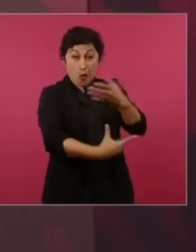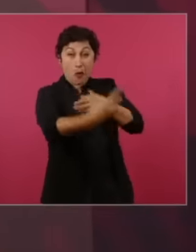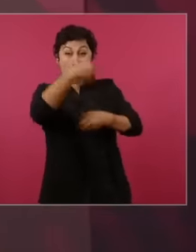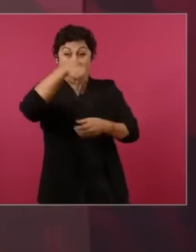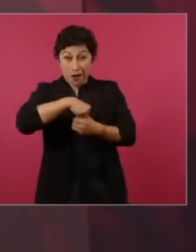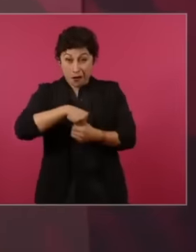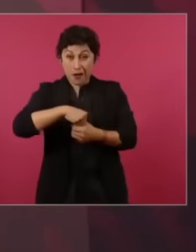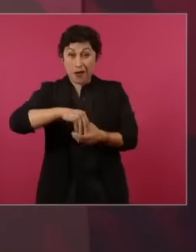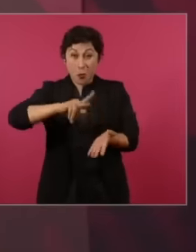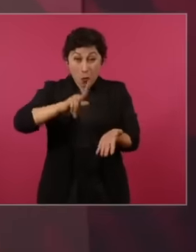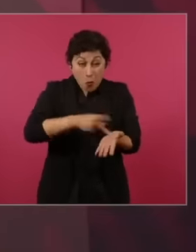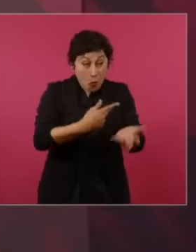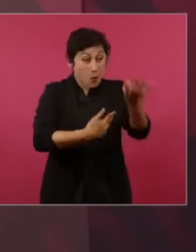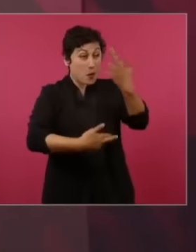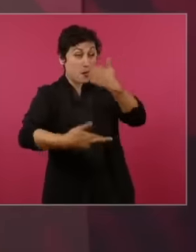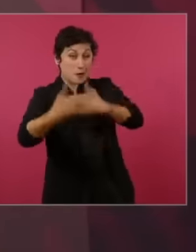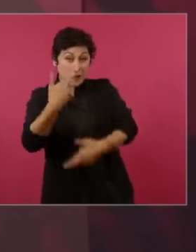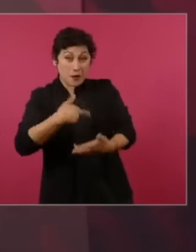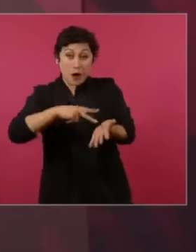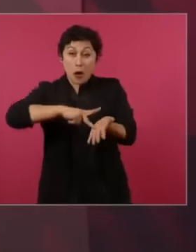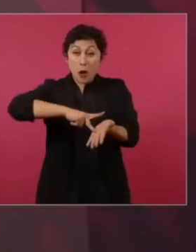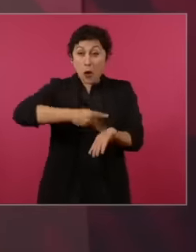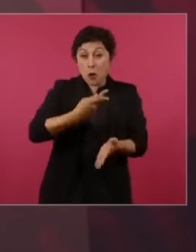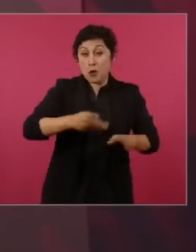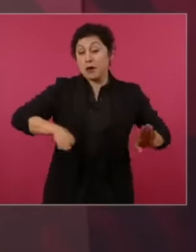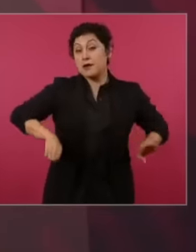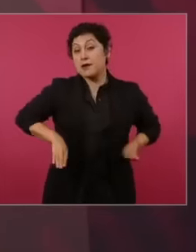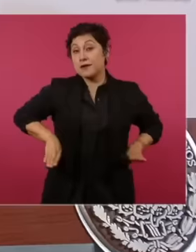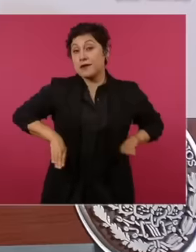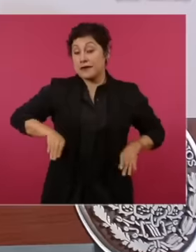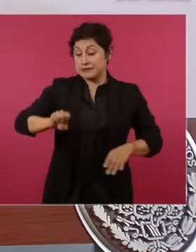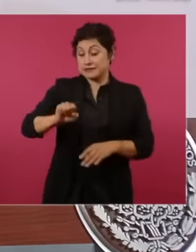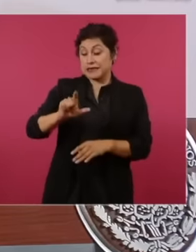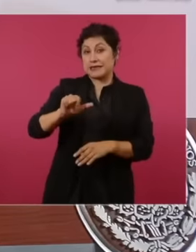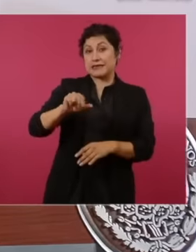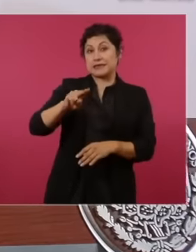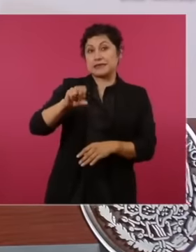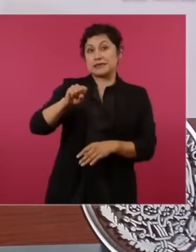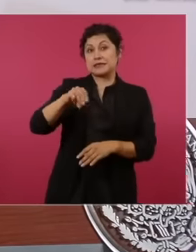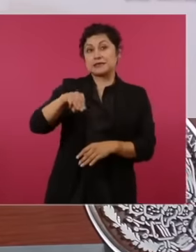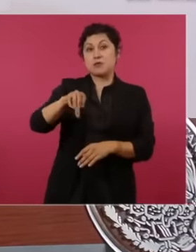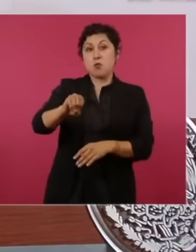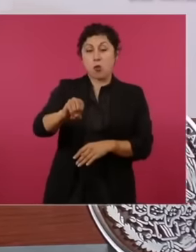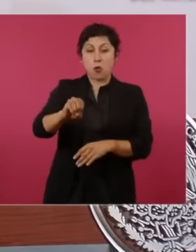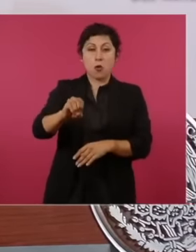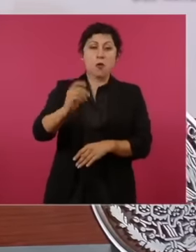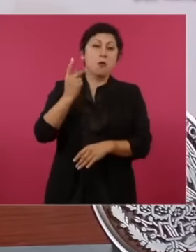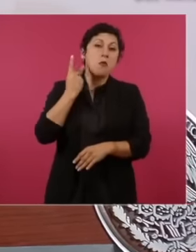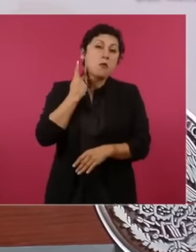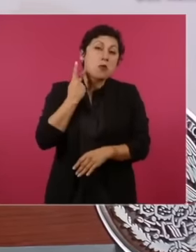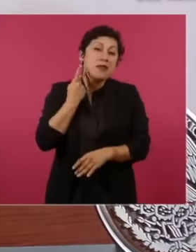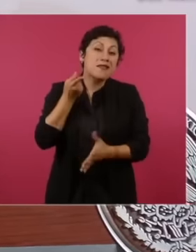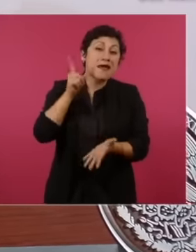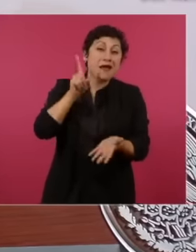a policy there is no